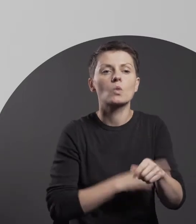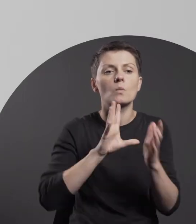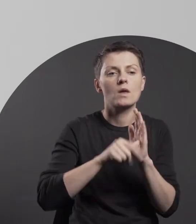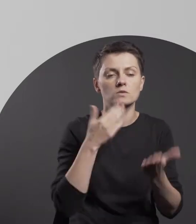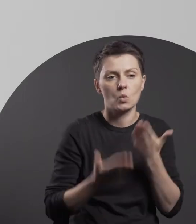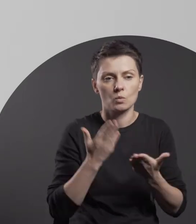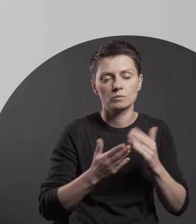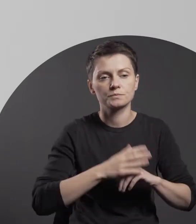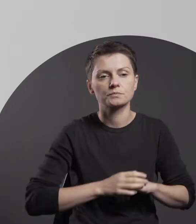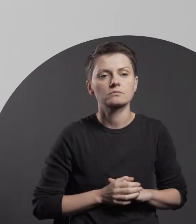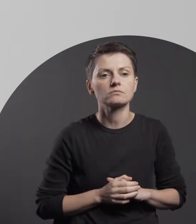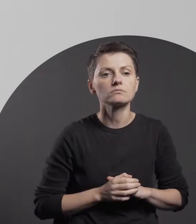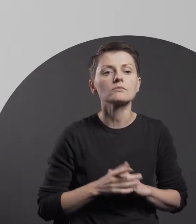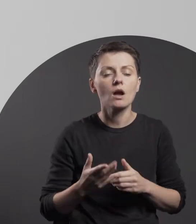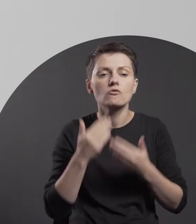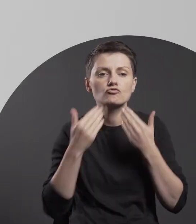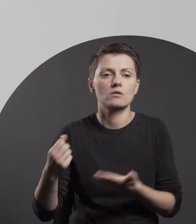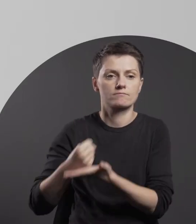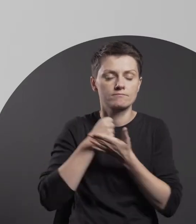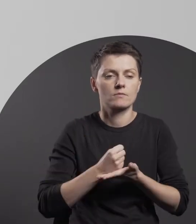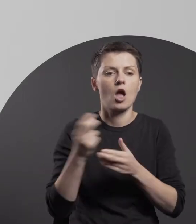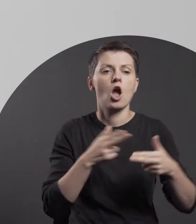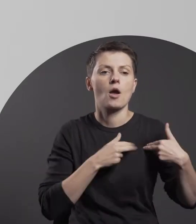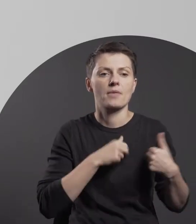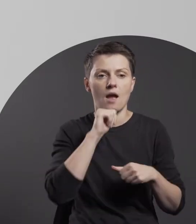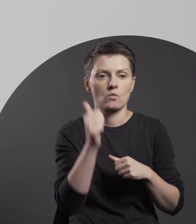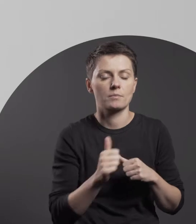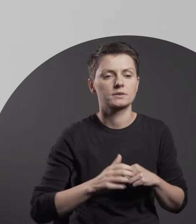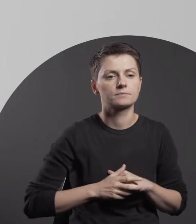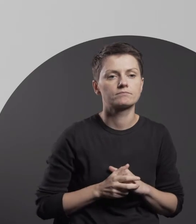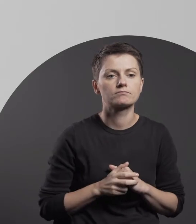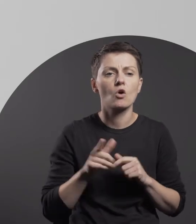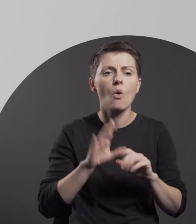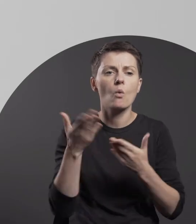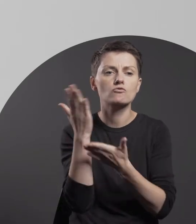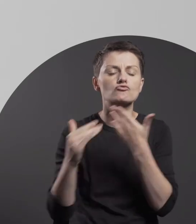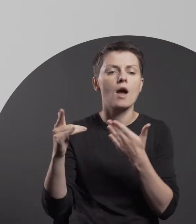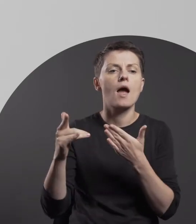and co-funded by the “Creative Europe” Programme of the European Union.